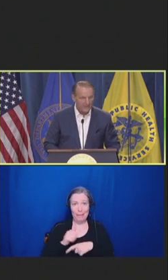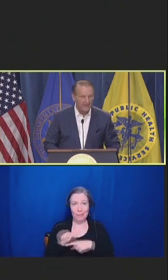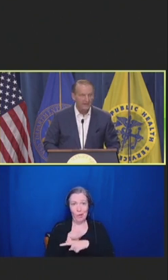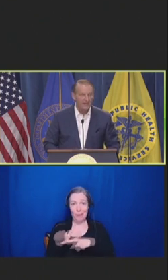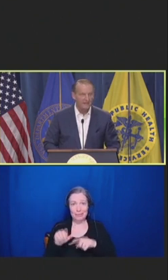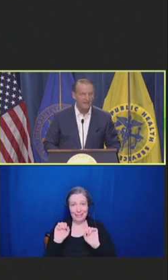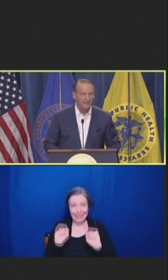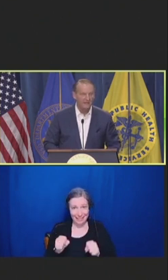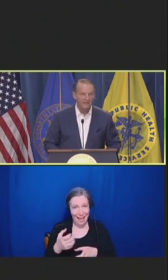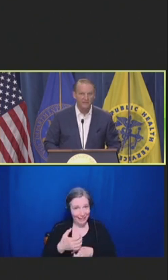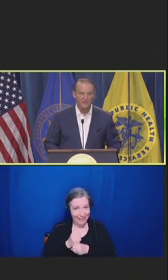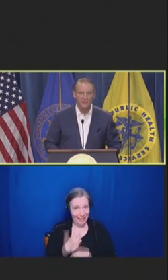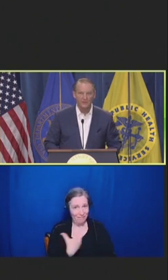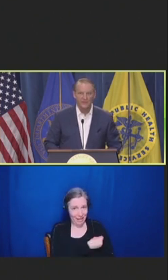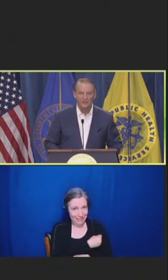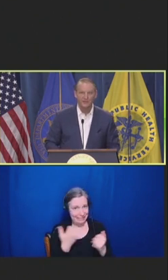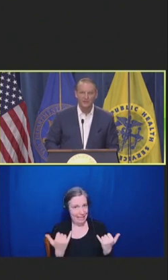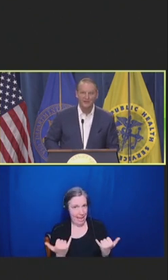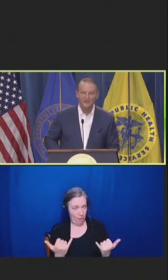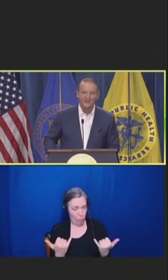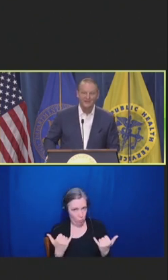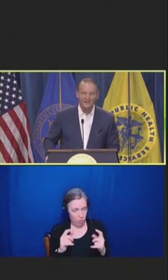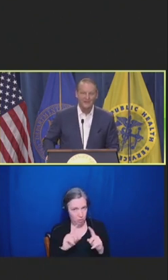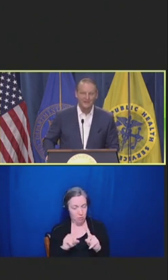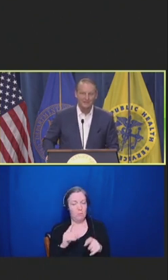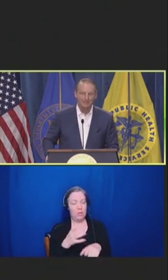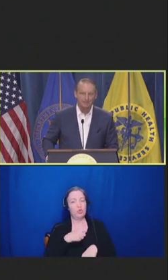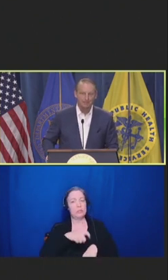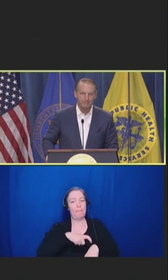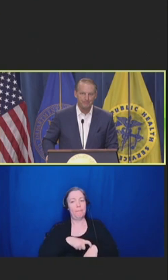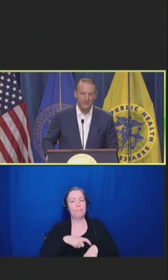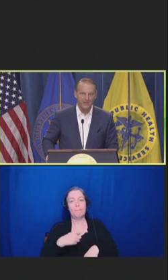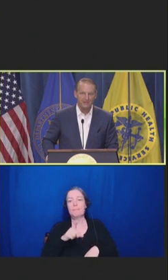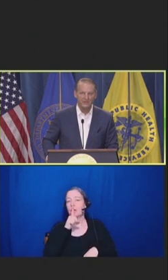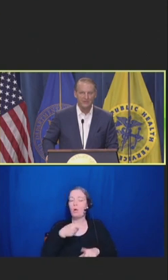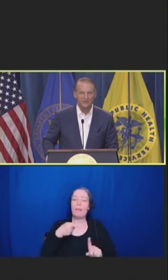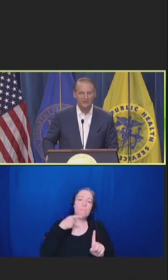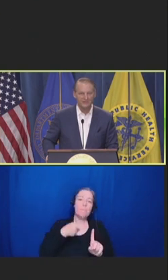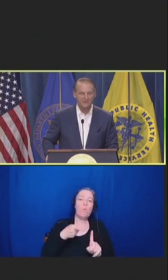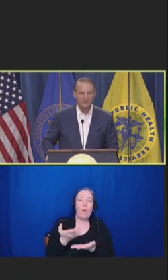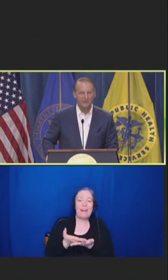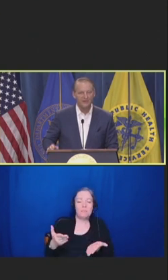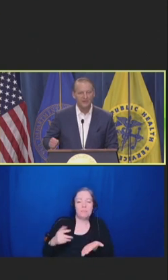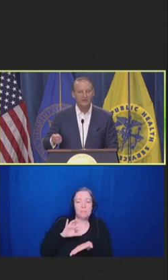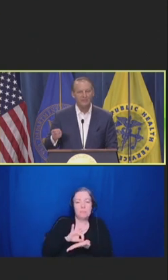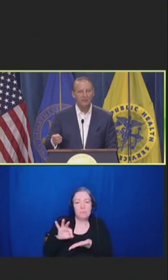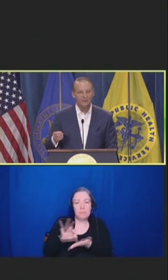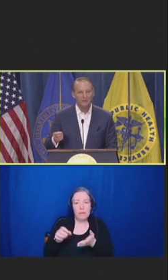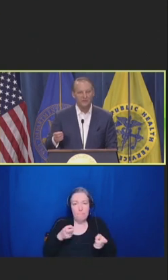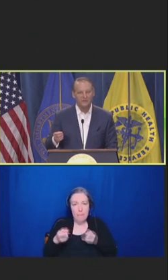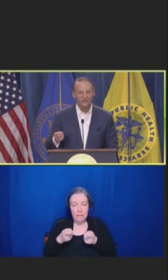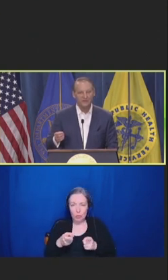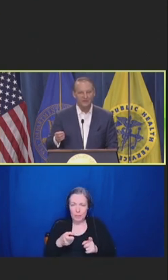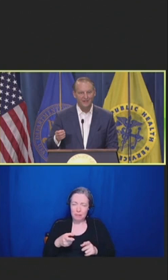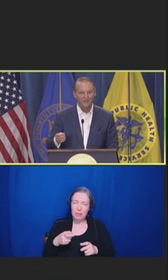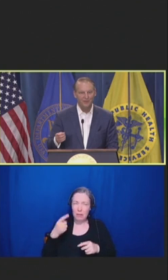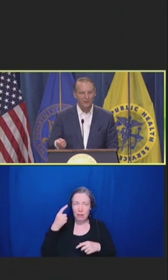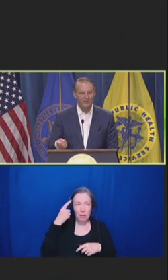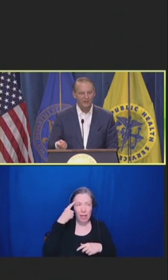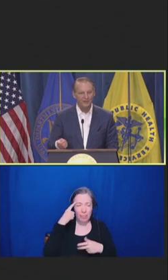I think inventory management, I would characterize as probably the most important issue that